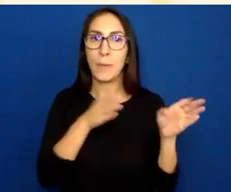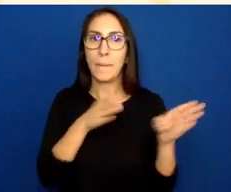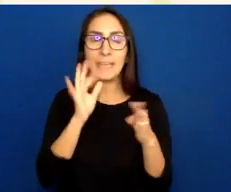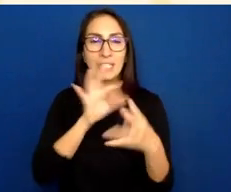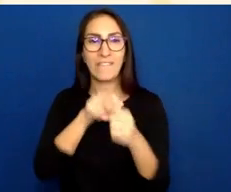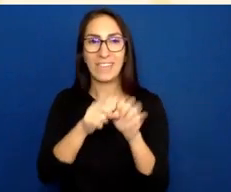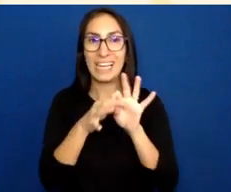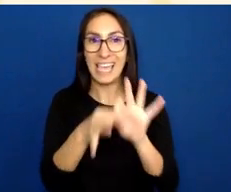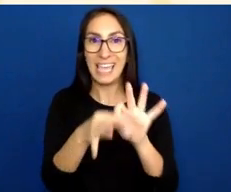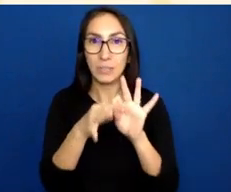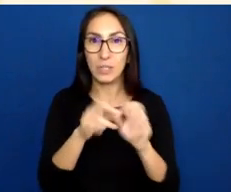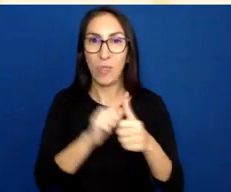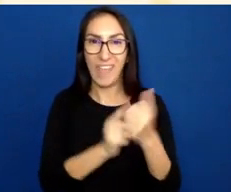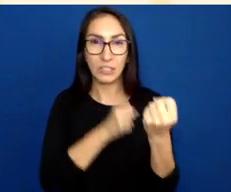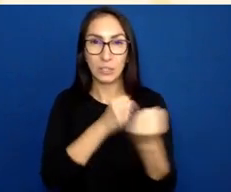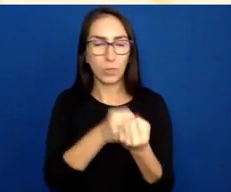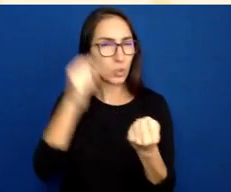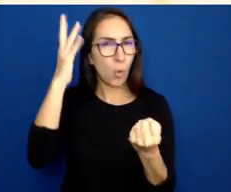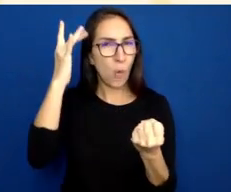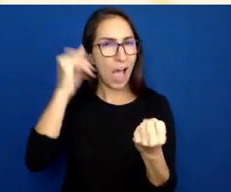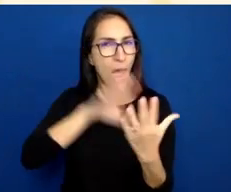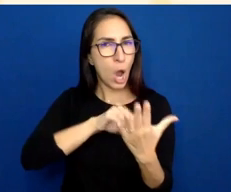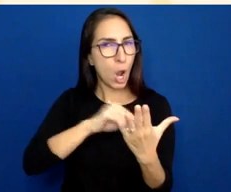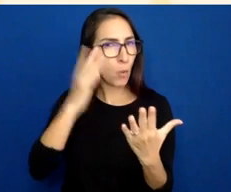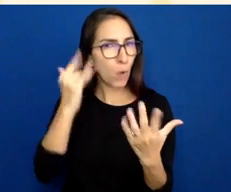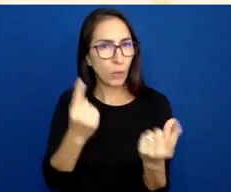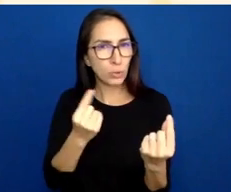Why are we doing this? Provide multiple means of representation.